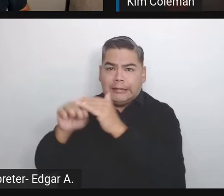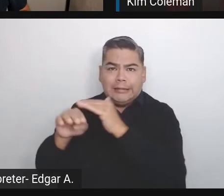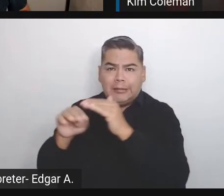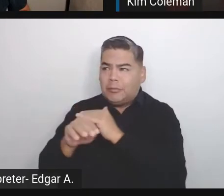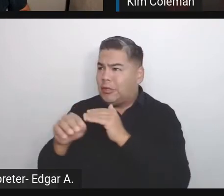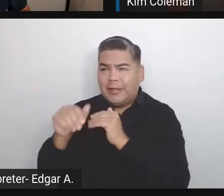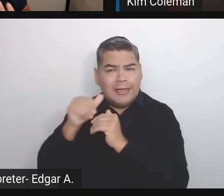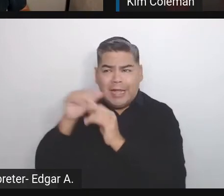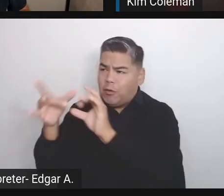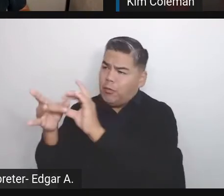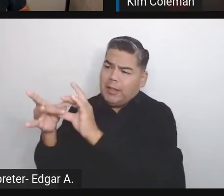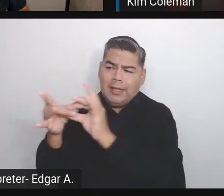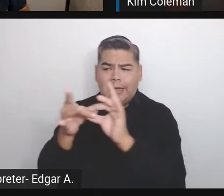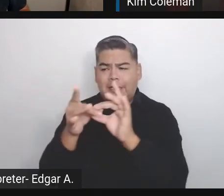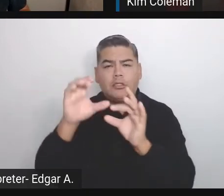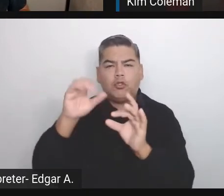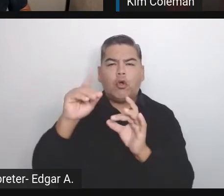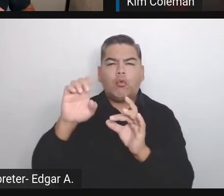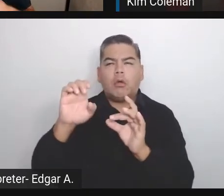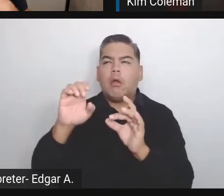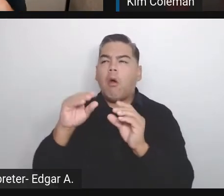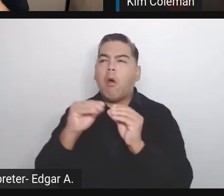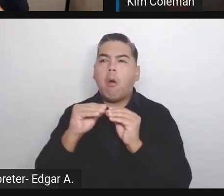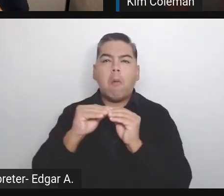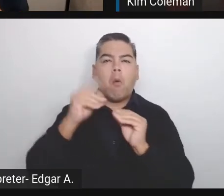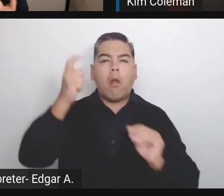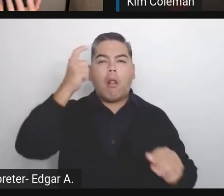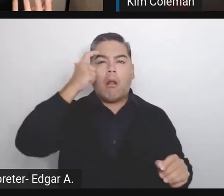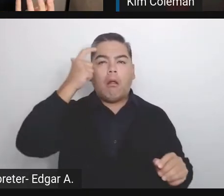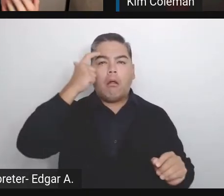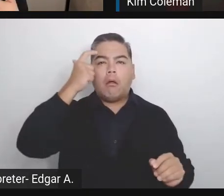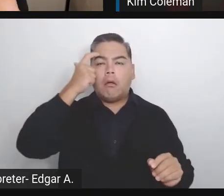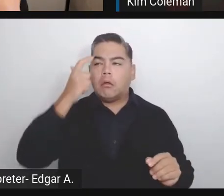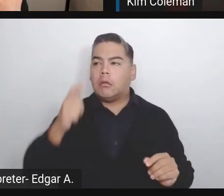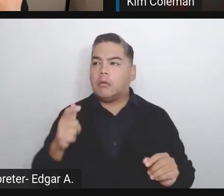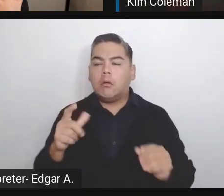They are about logic, about how we've written the text.